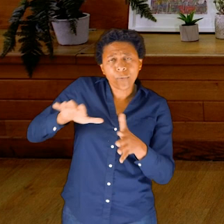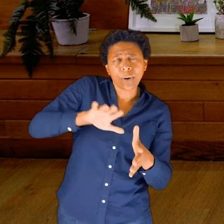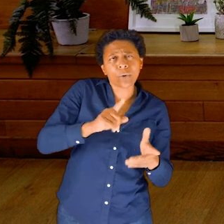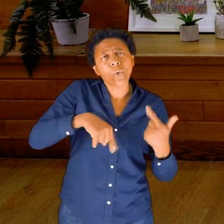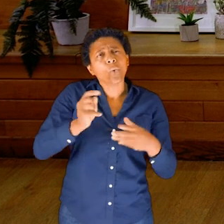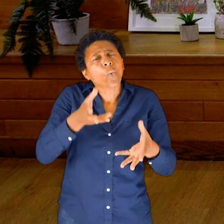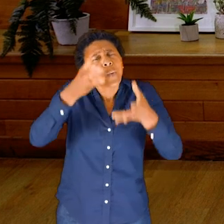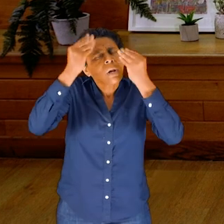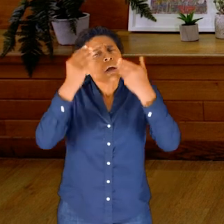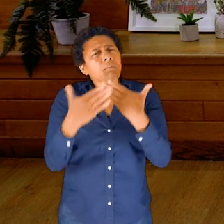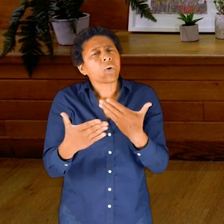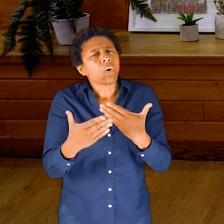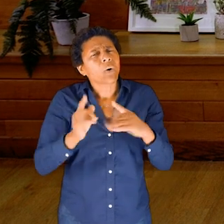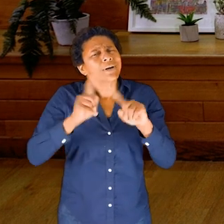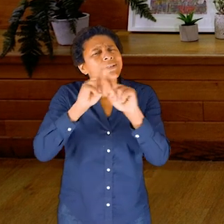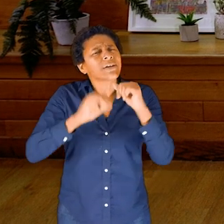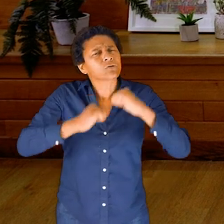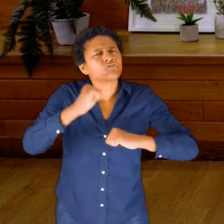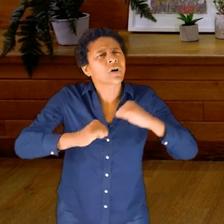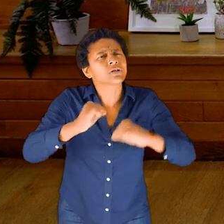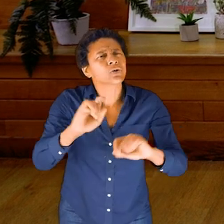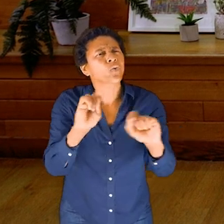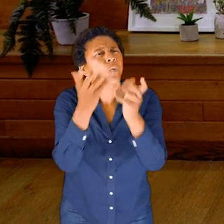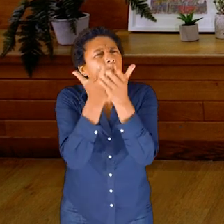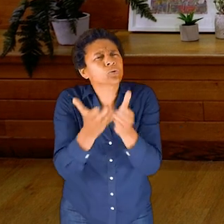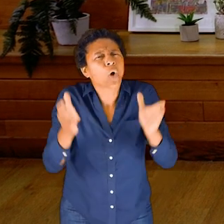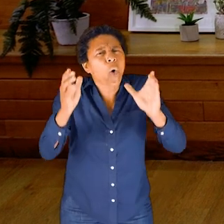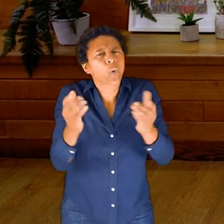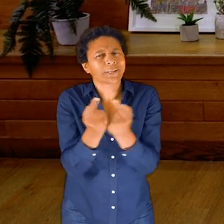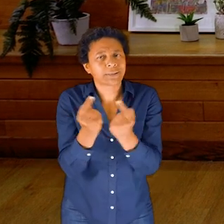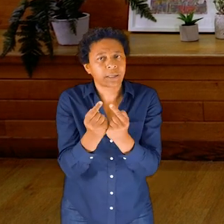The different structures and containers that hold fluid: